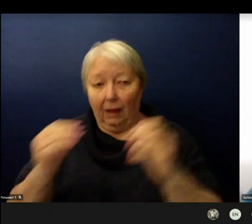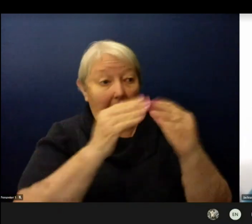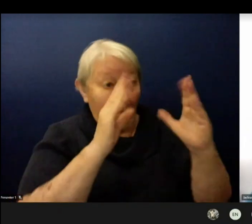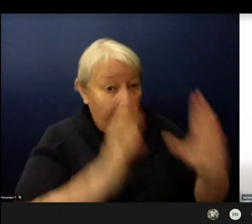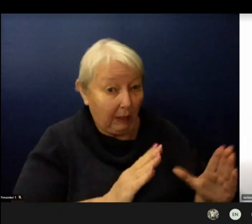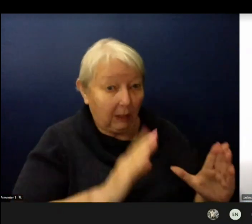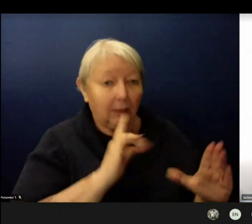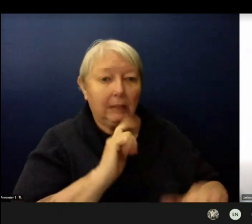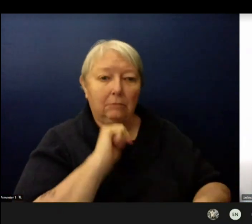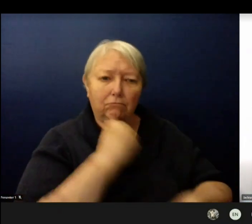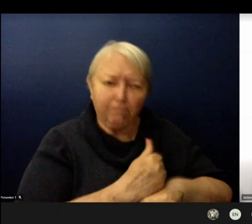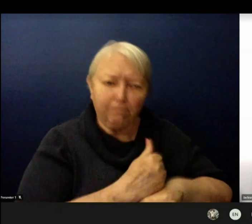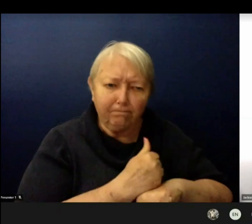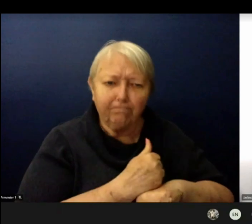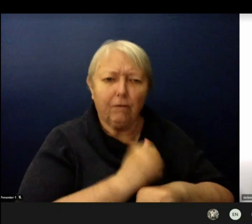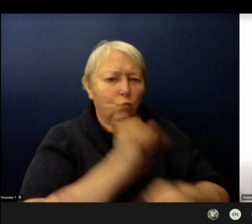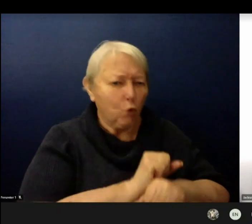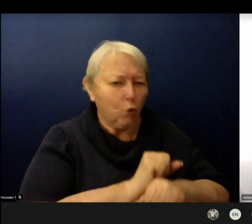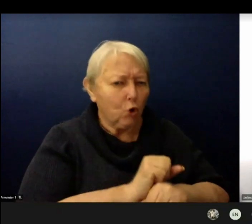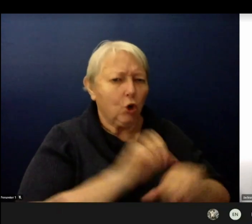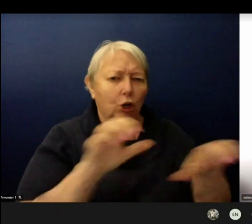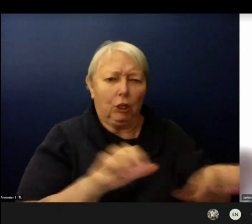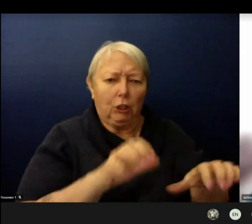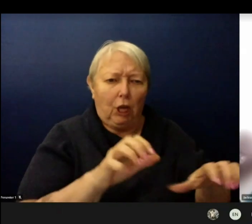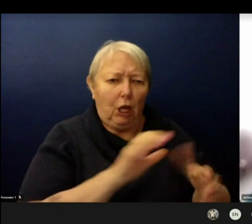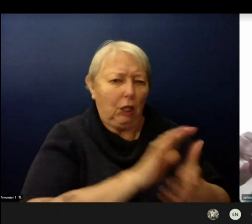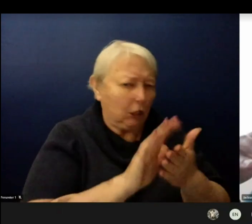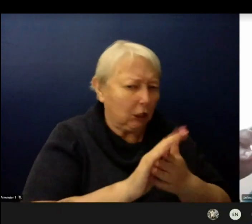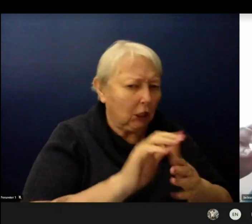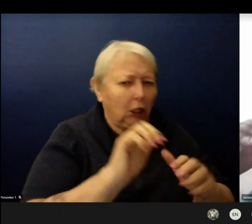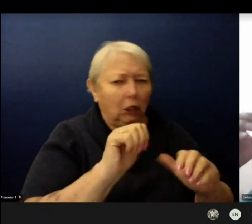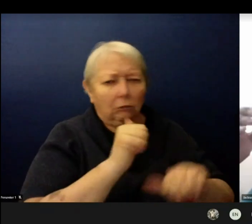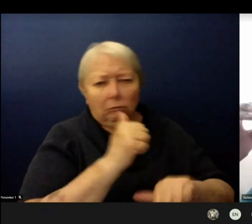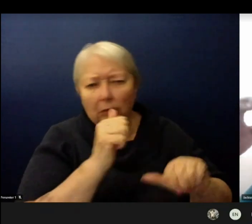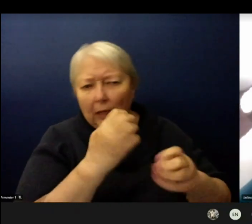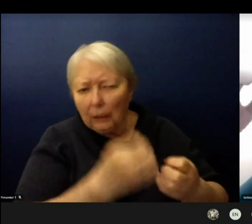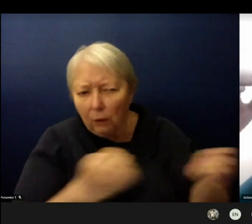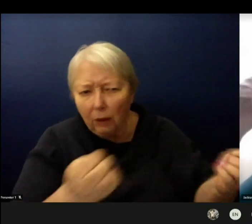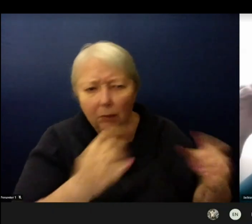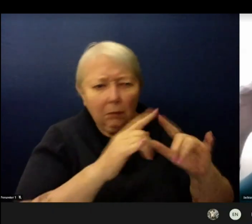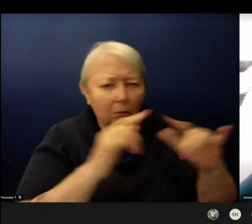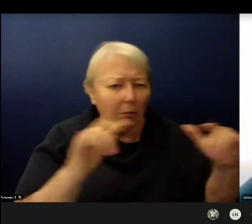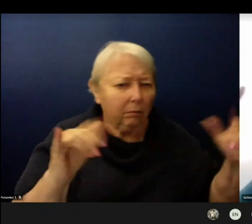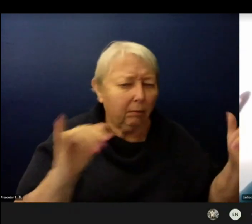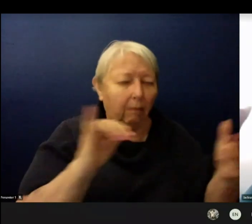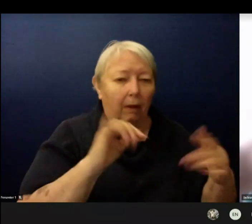done over the past few weeks. Focused on our proper PPE.